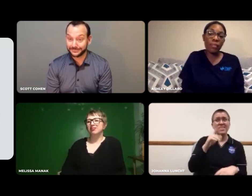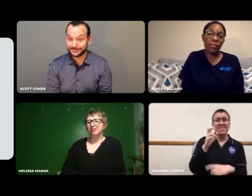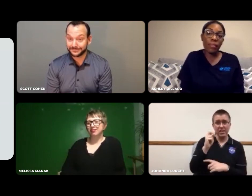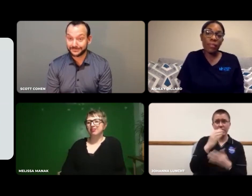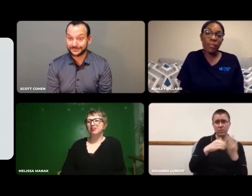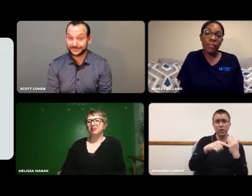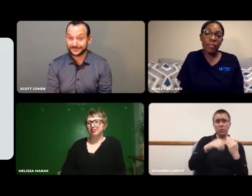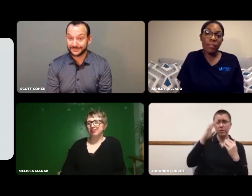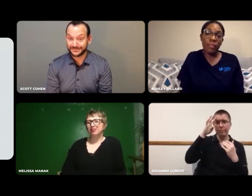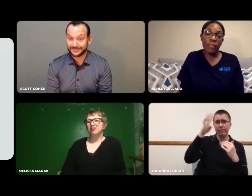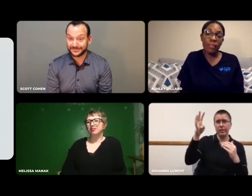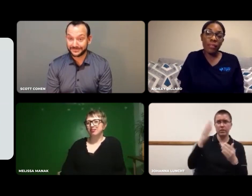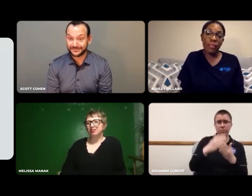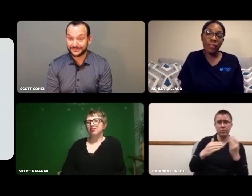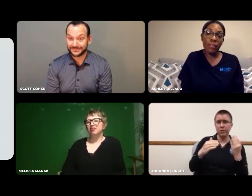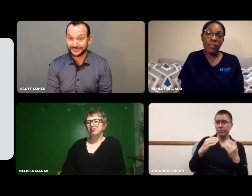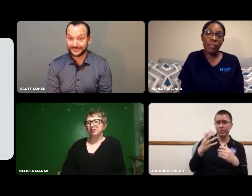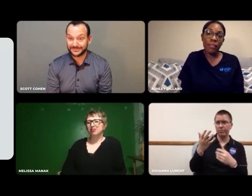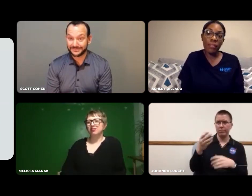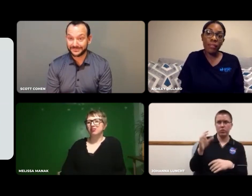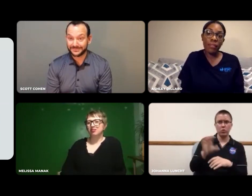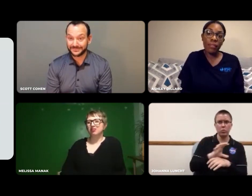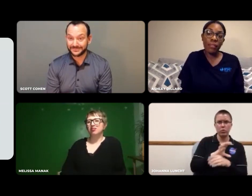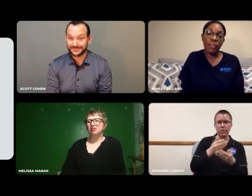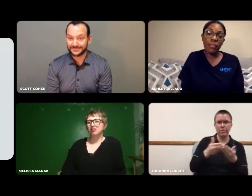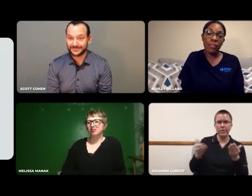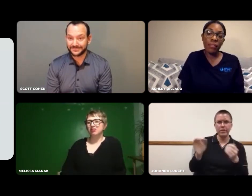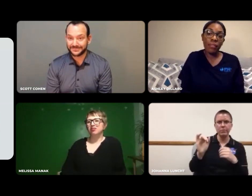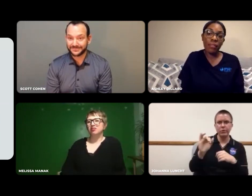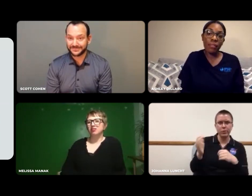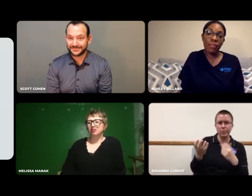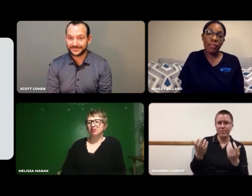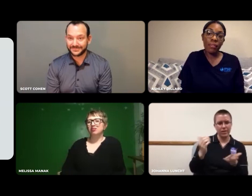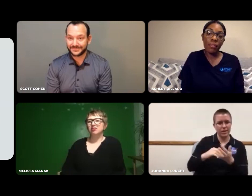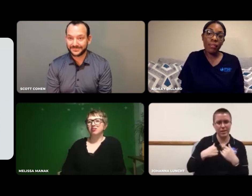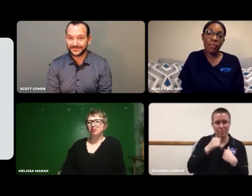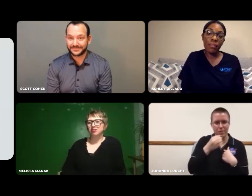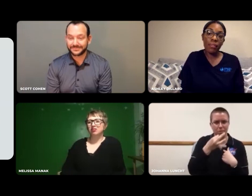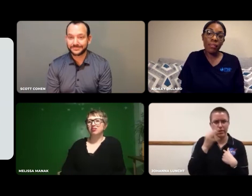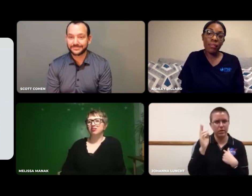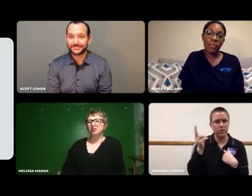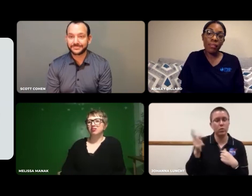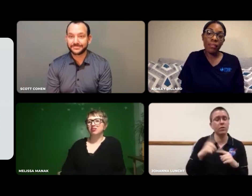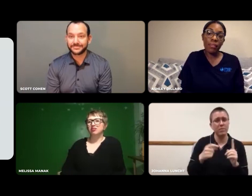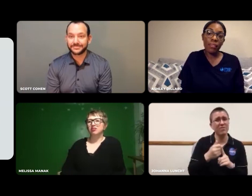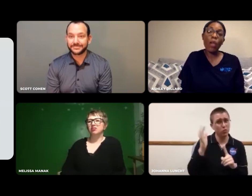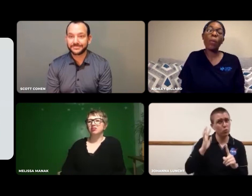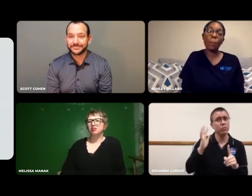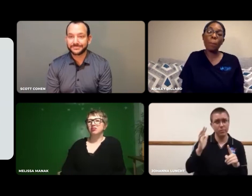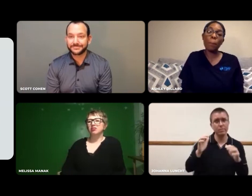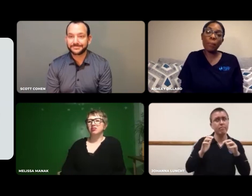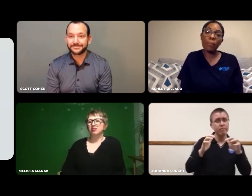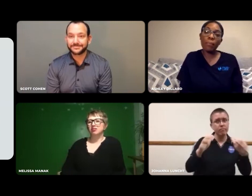Women even invented some computer things as well.